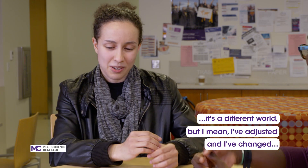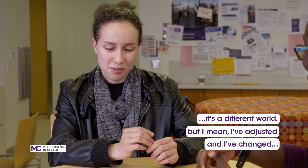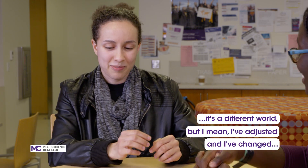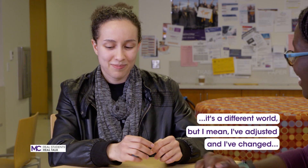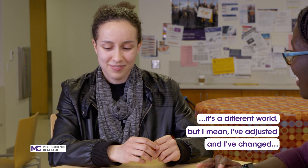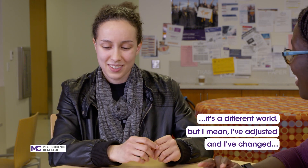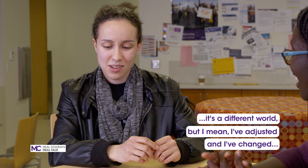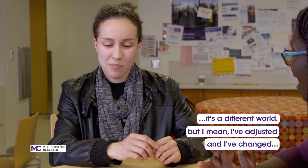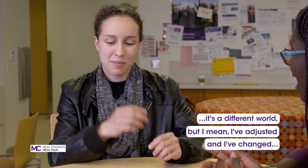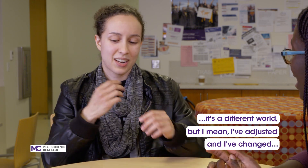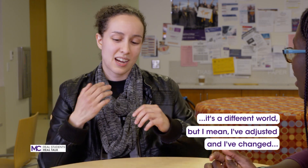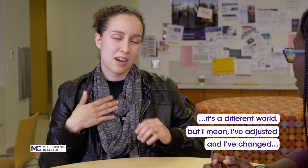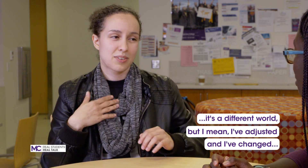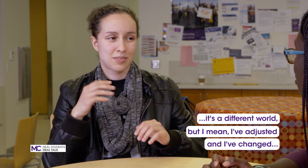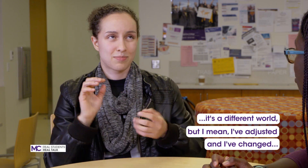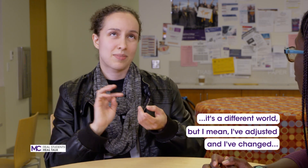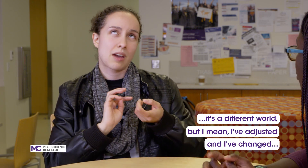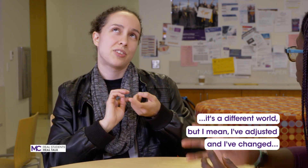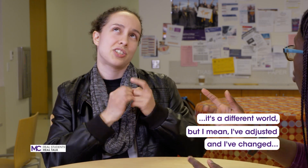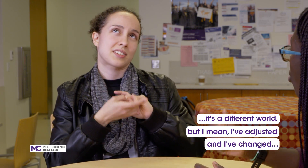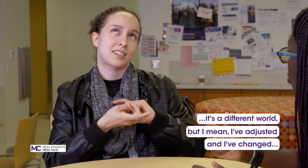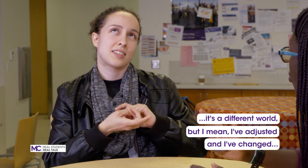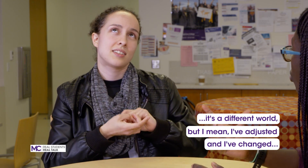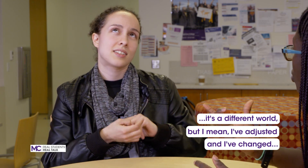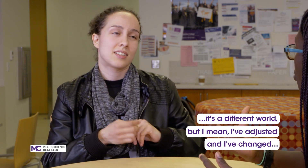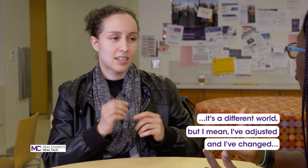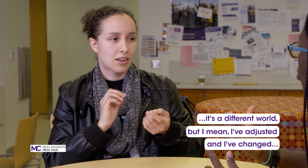I mean I've been I've adjusted I've